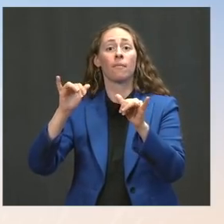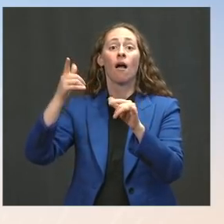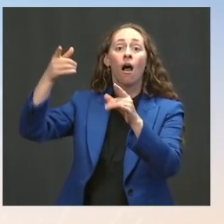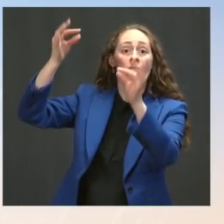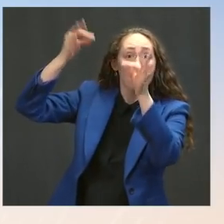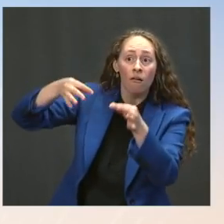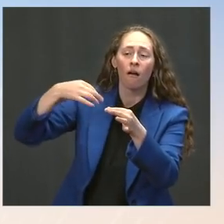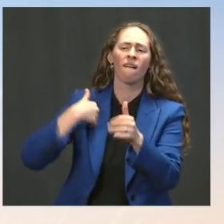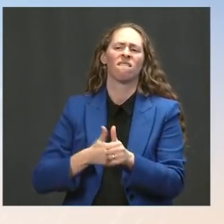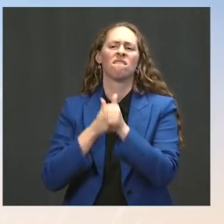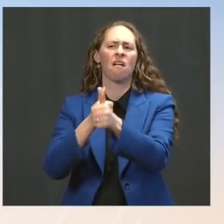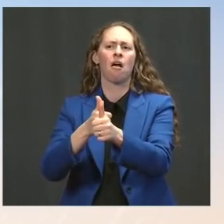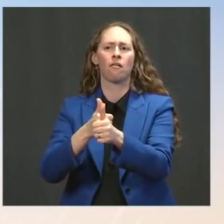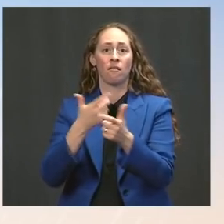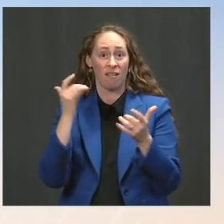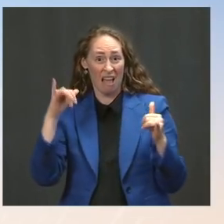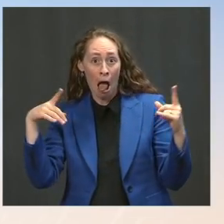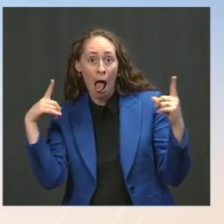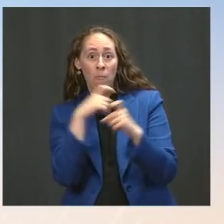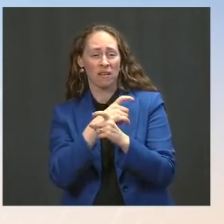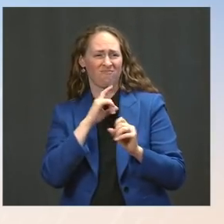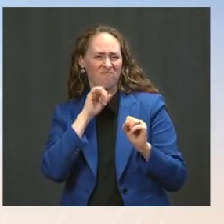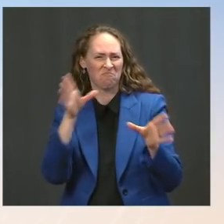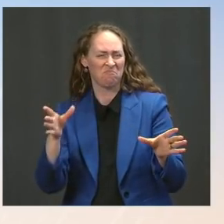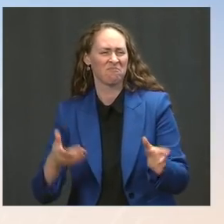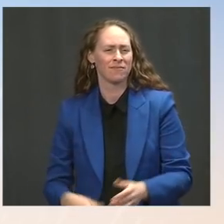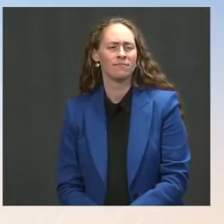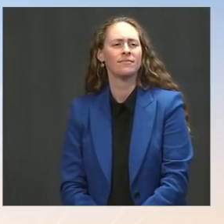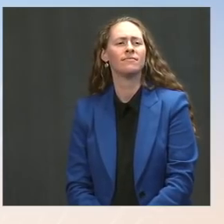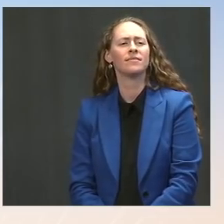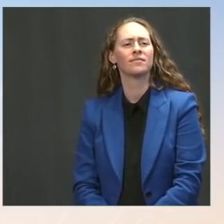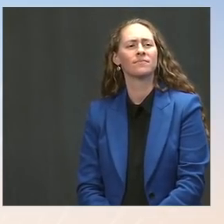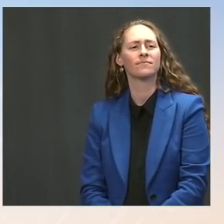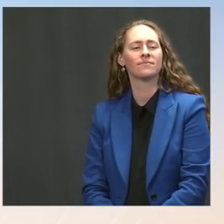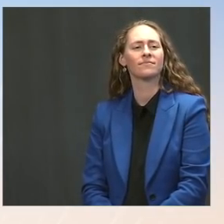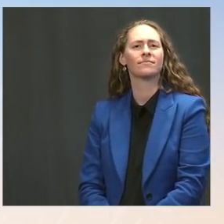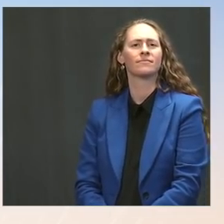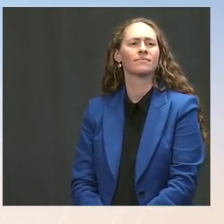Ms. Psaki: Mm-hmm. Yeah. The Press: In recent days, there have been several U.S. airstrikes against the Taliban.